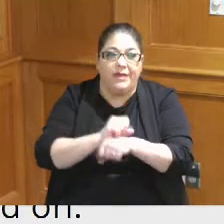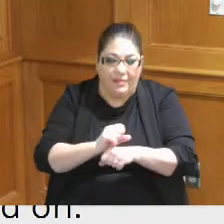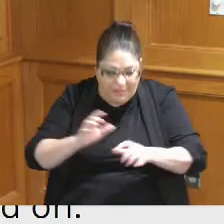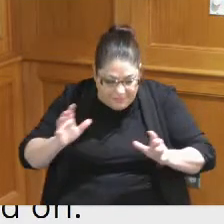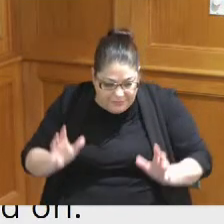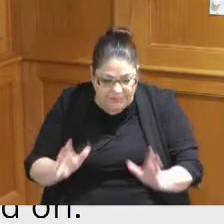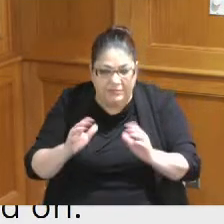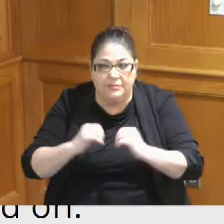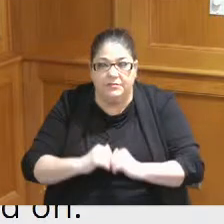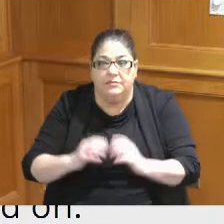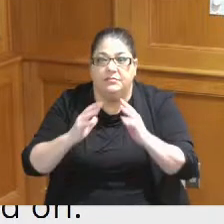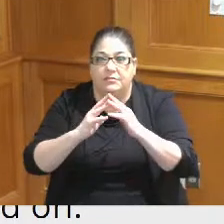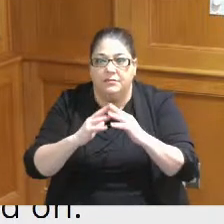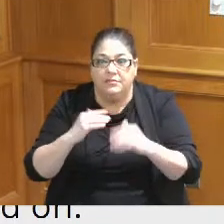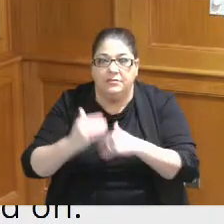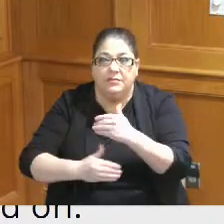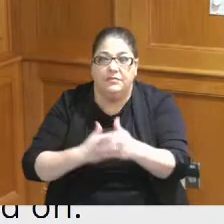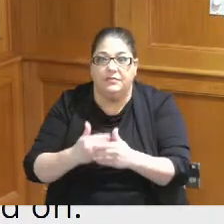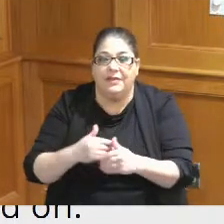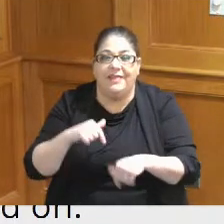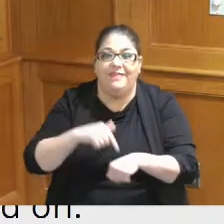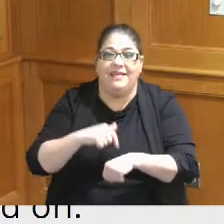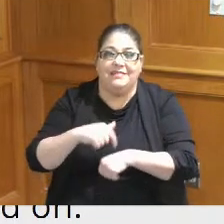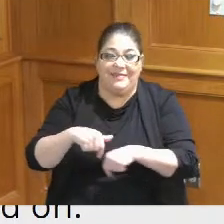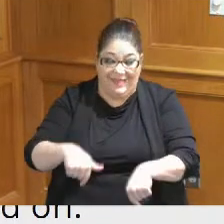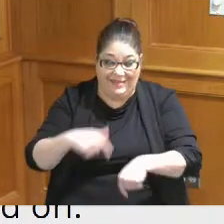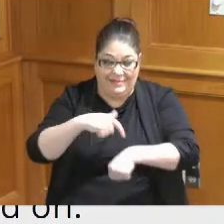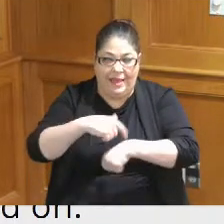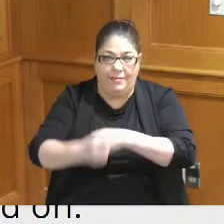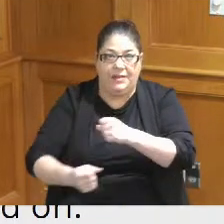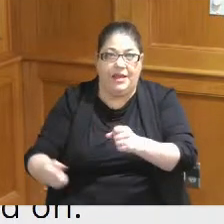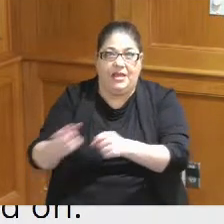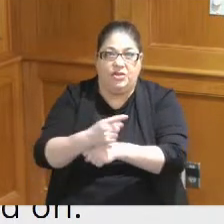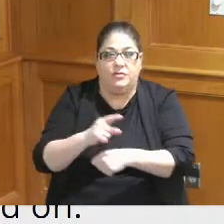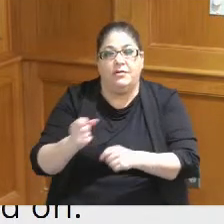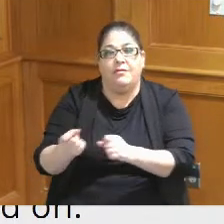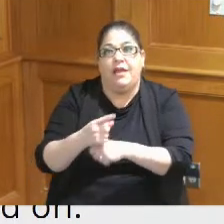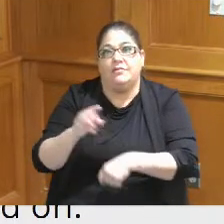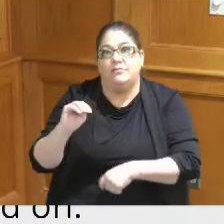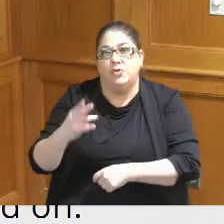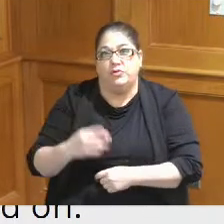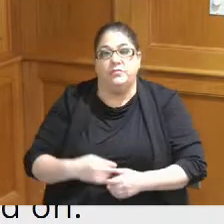under construction this time next year if I'm wearing this vicinity and I will remark